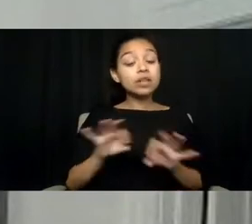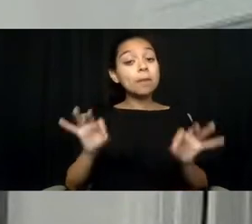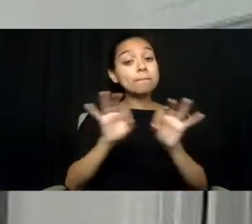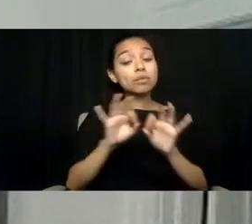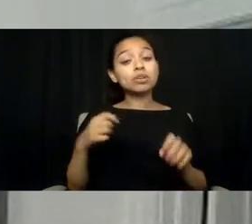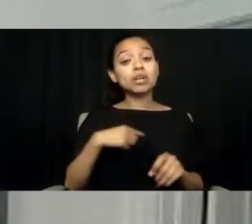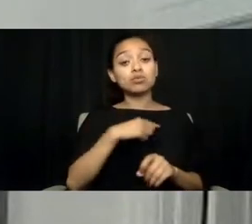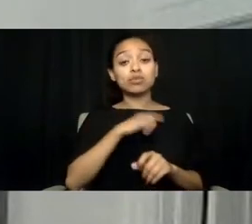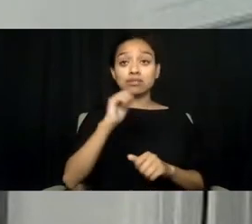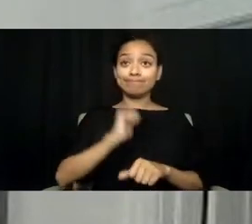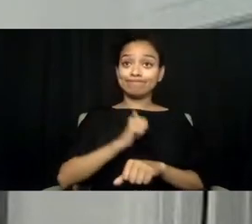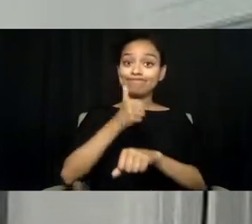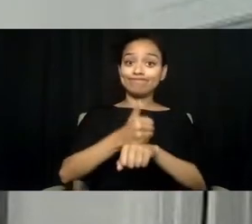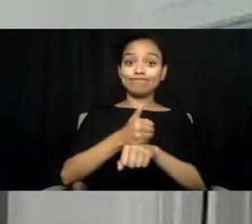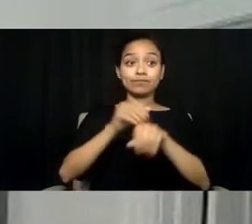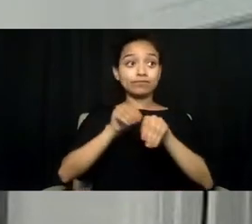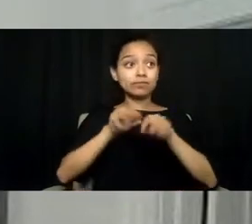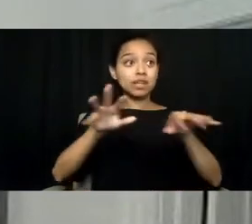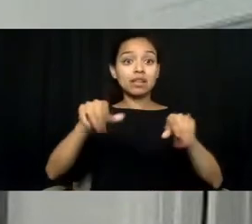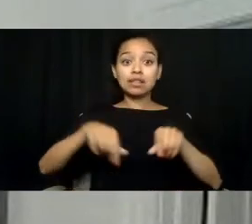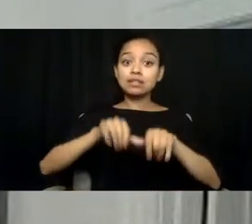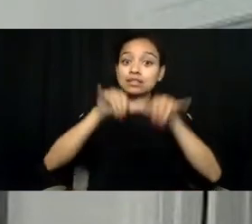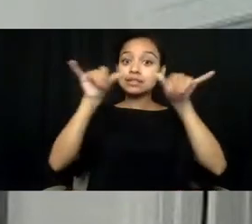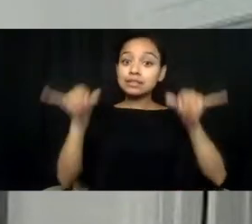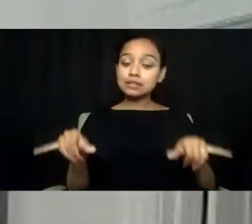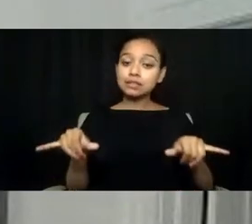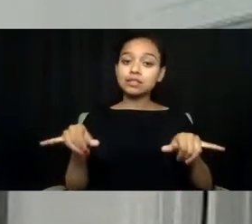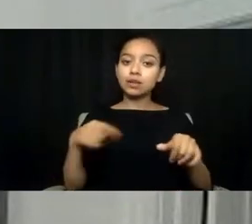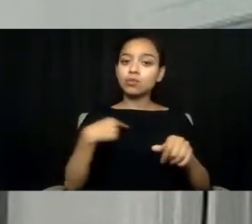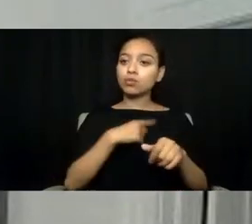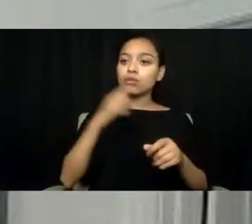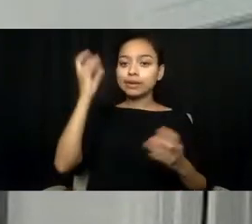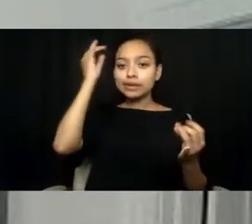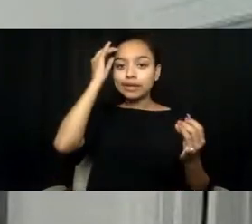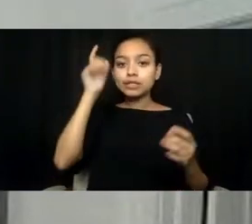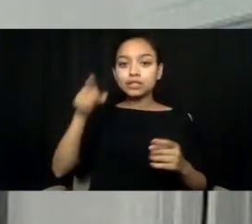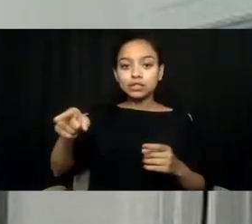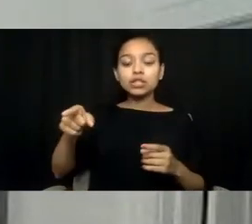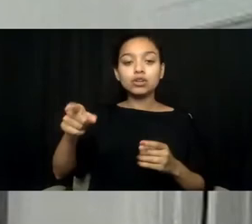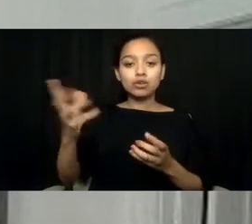that we loop in those tribal behavioral health care providers.